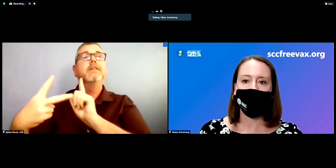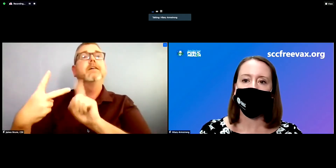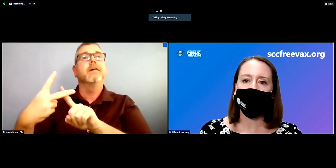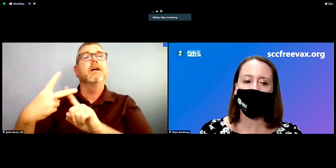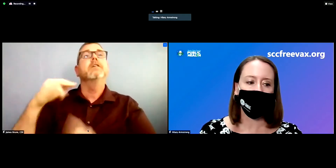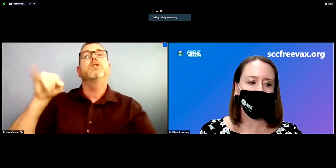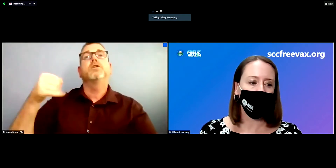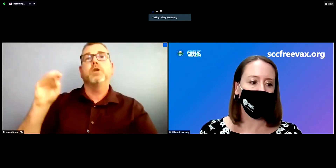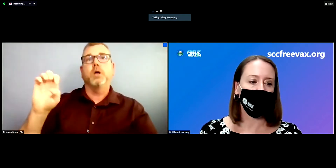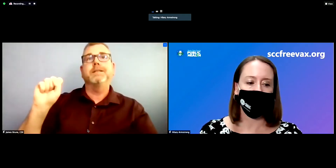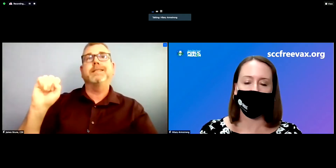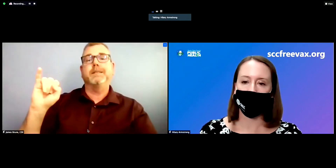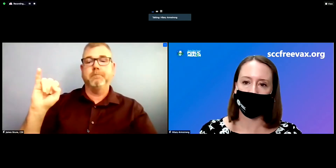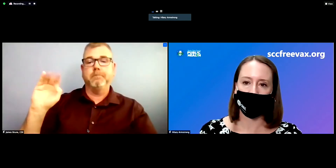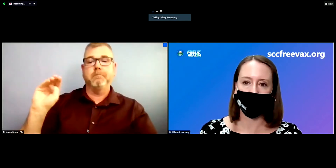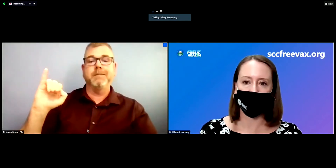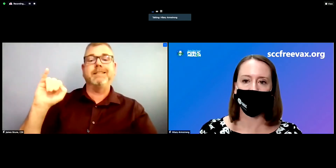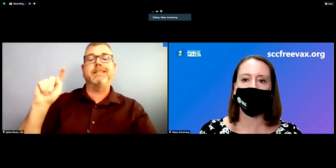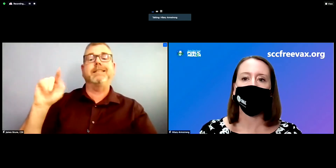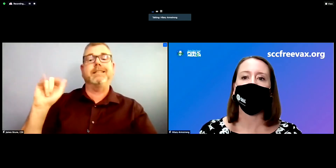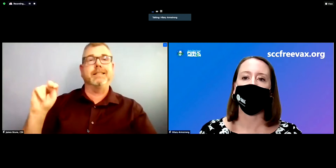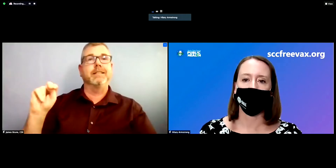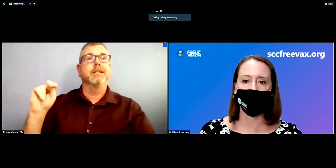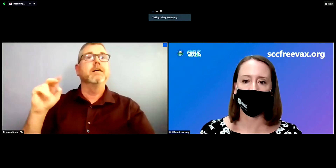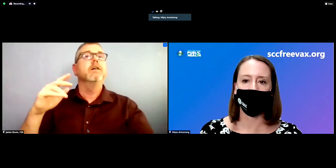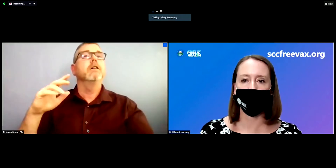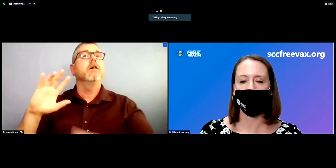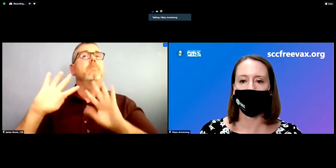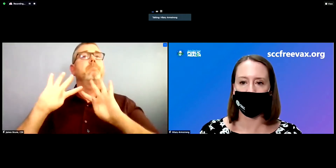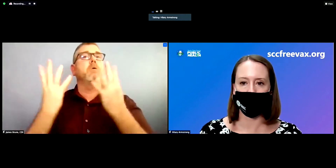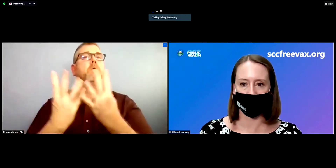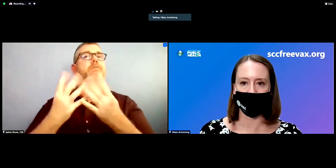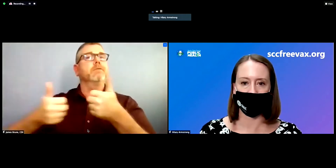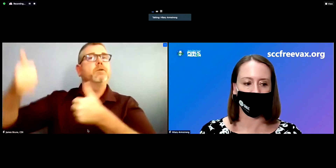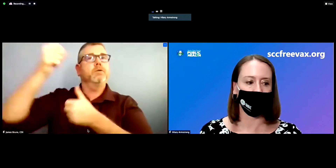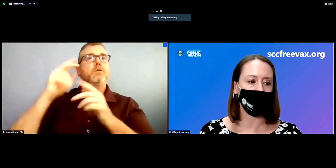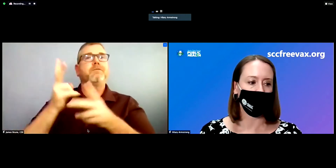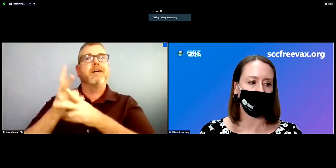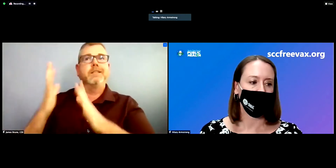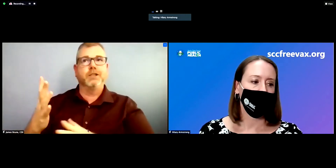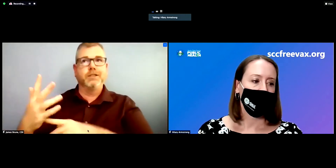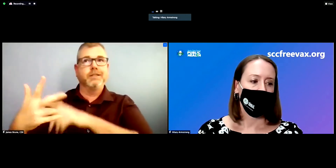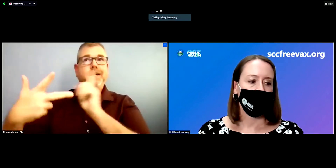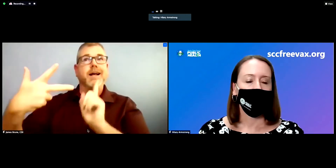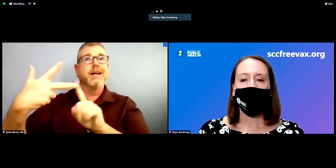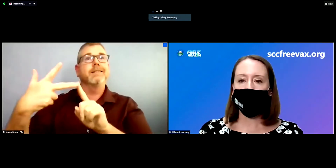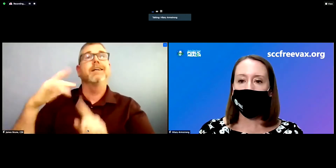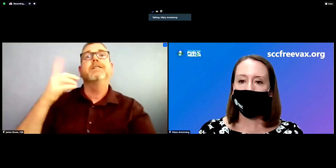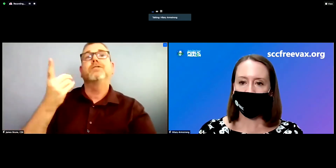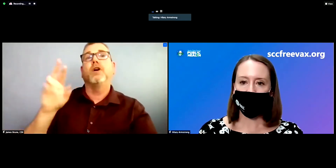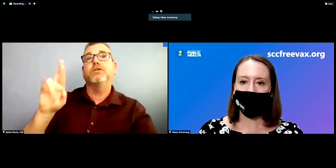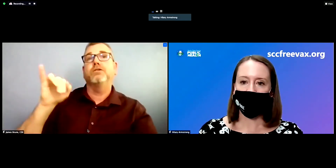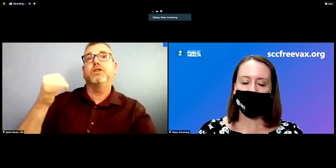Associate Chief Medical Officer with Santa Clara Valley Medical Center. Also, present with us